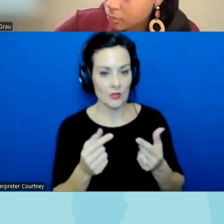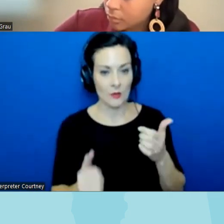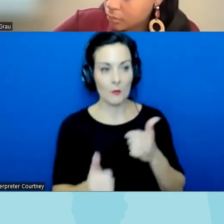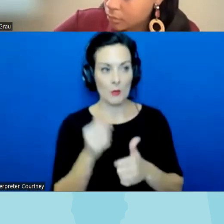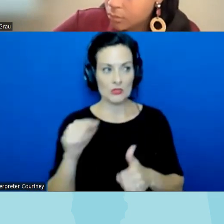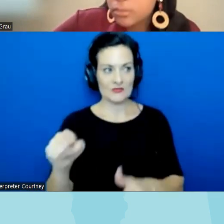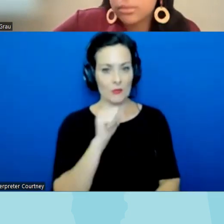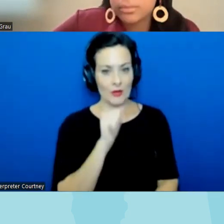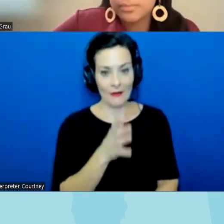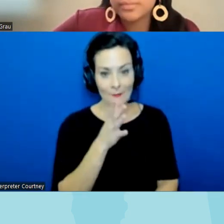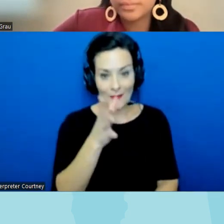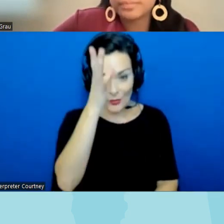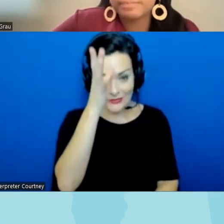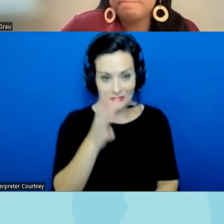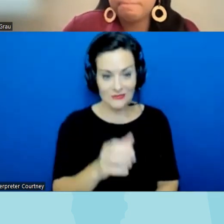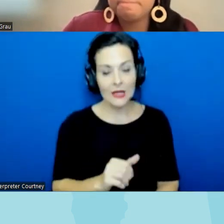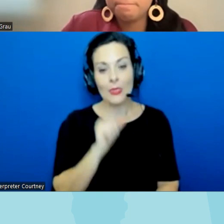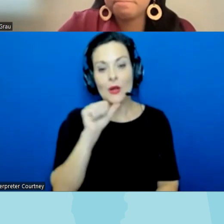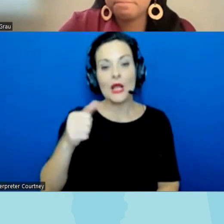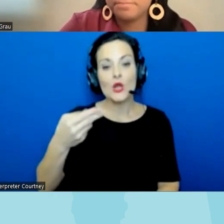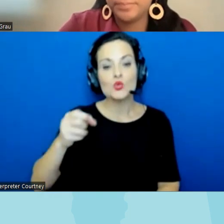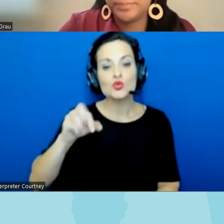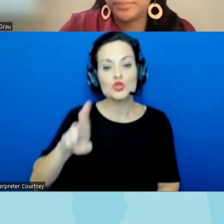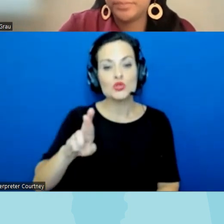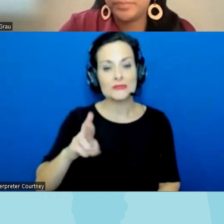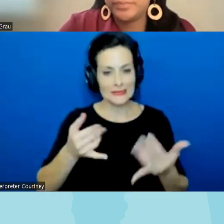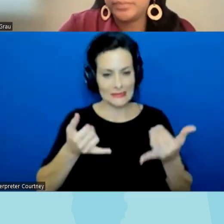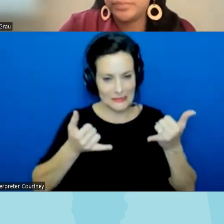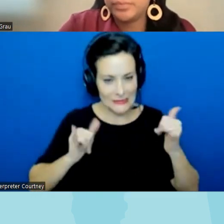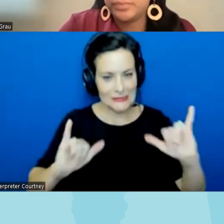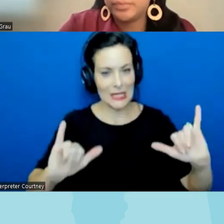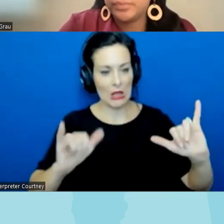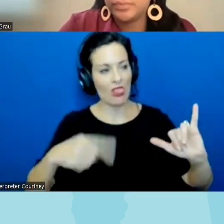many of which are not even hoosiers and they're still influencing legislation they don't speak